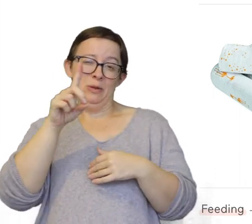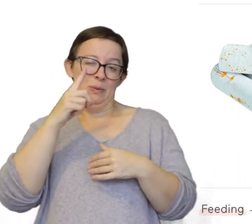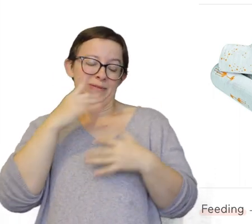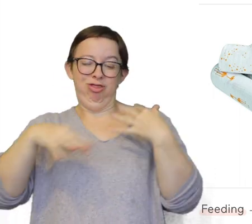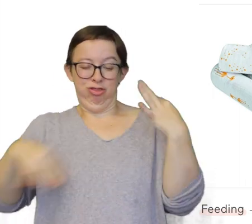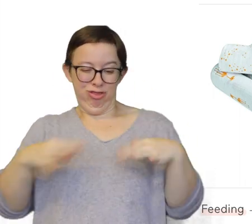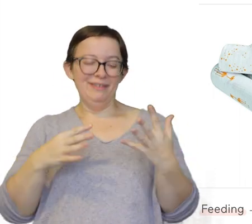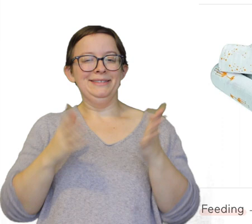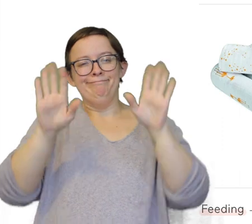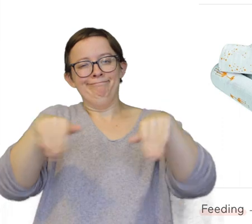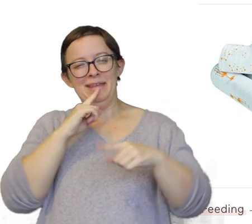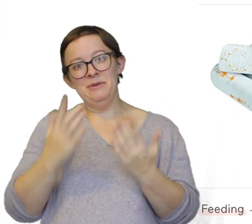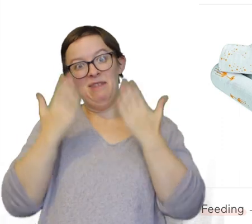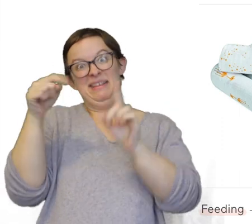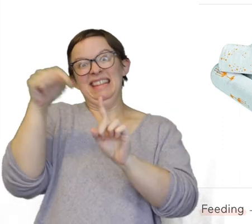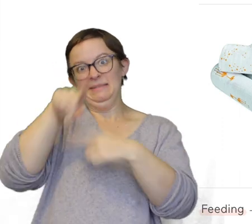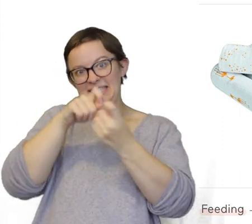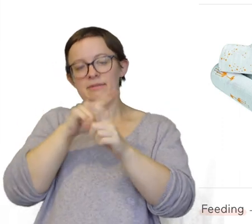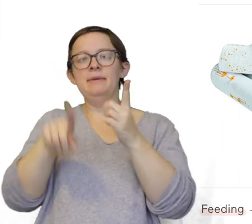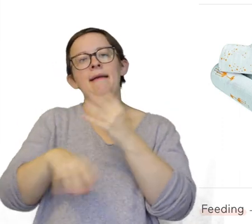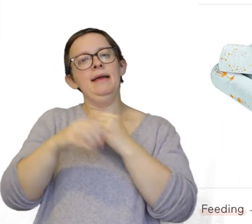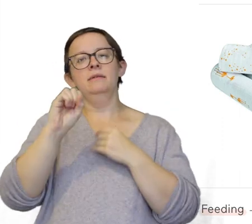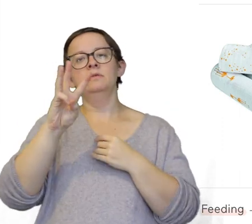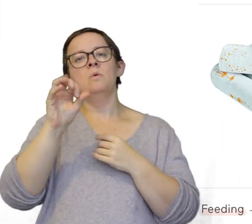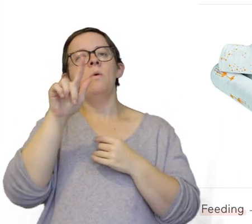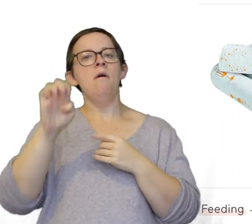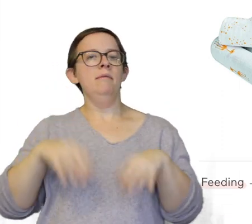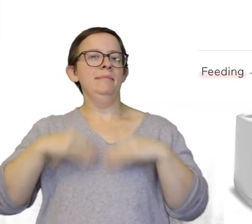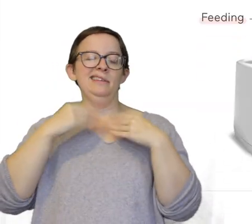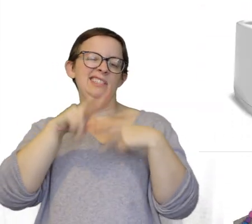So I wouldn't necessarily recommend these, but put swaddle blankets of some sort on there